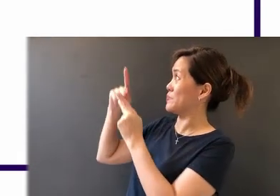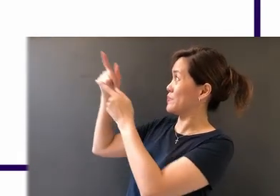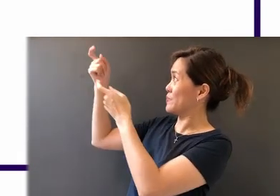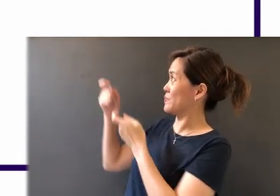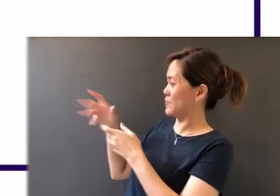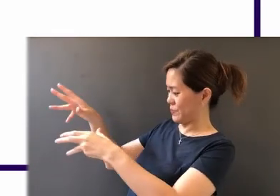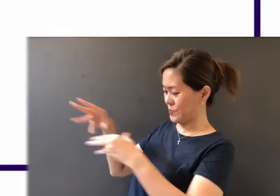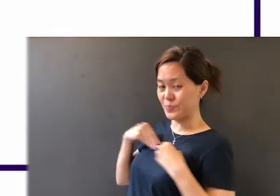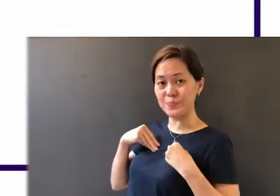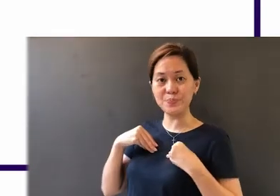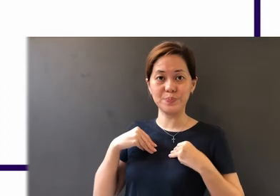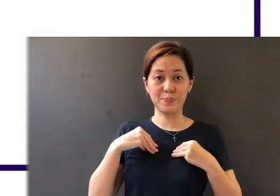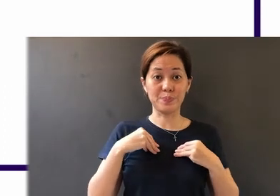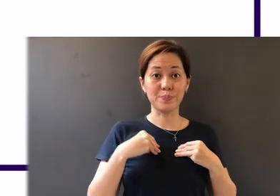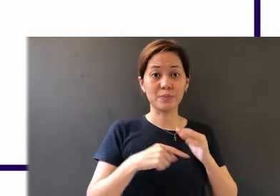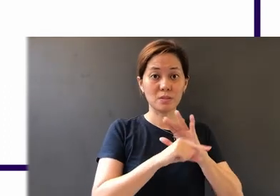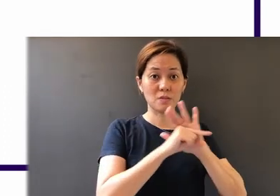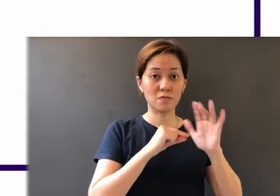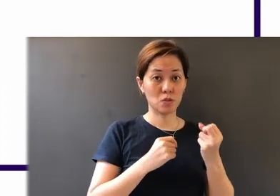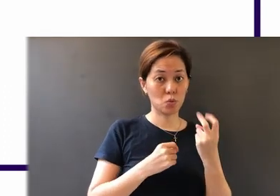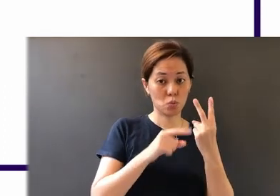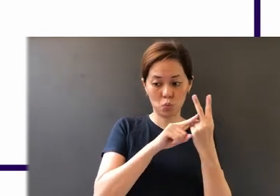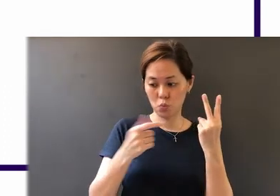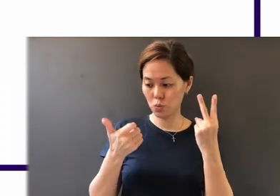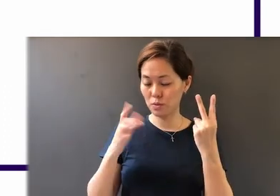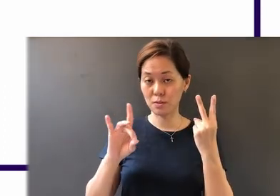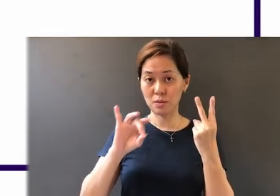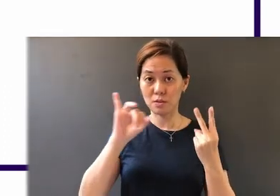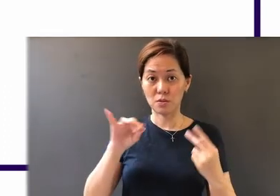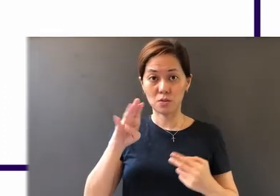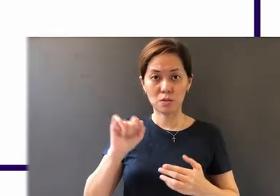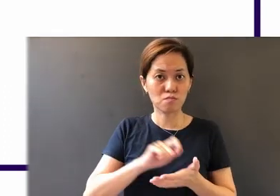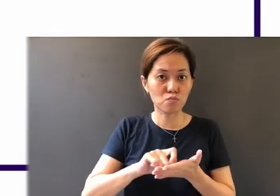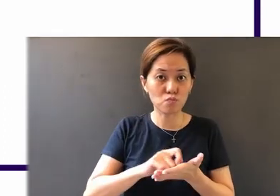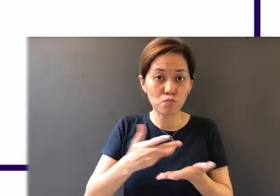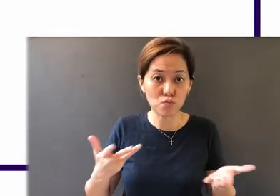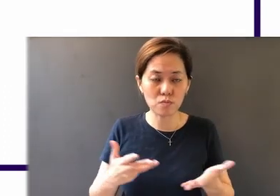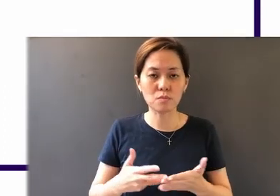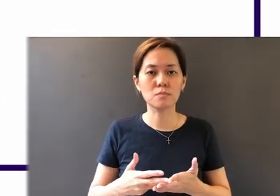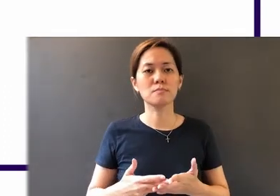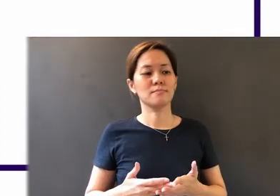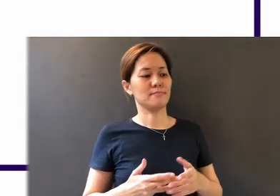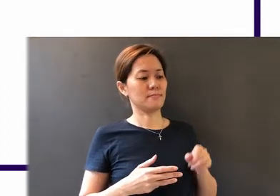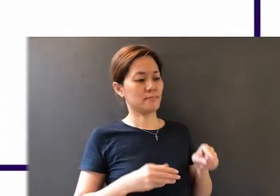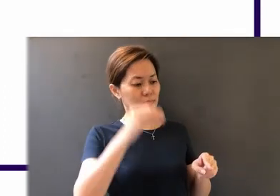Verse 12 to 18: James writes, "Blessed is the man who remains